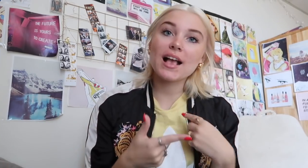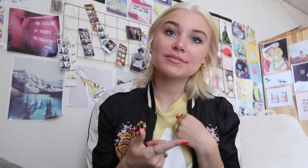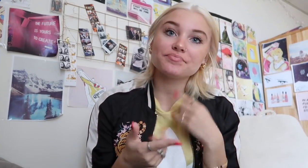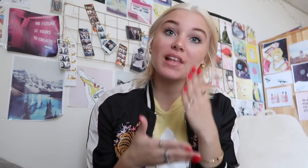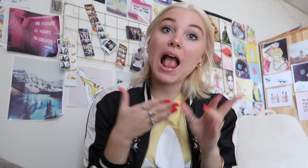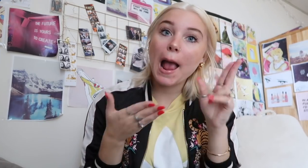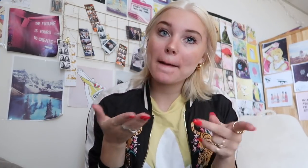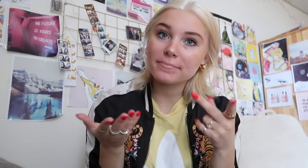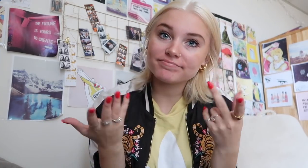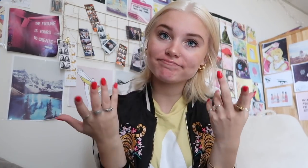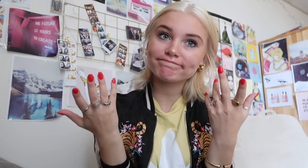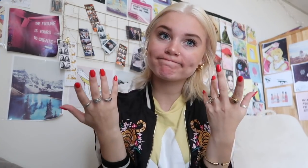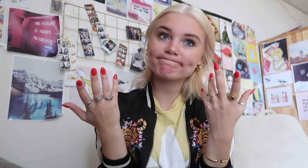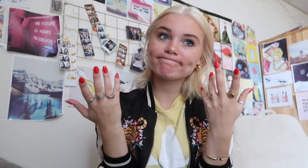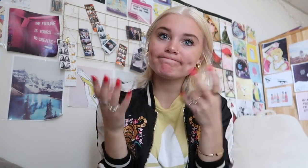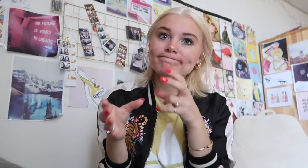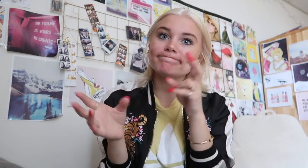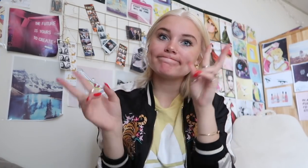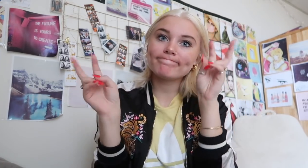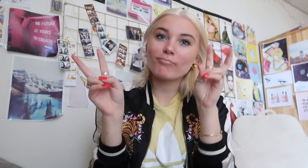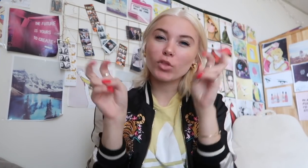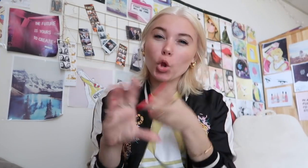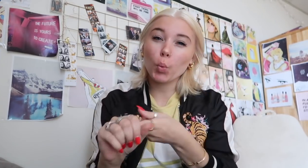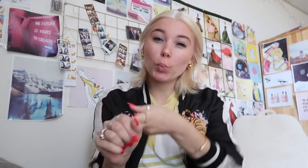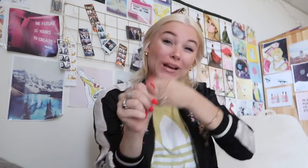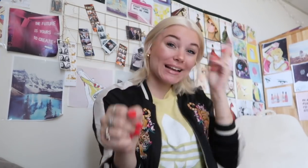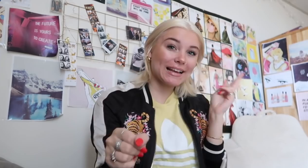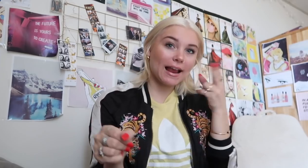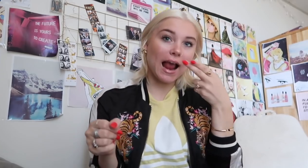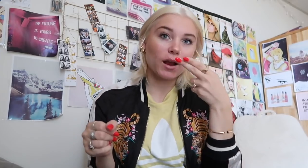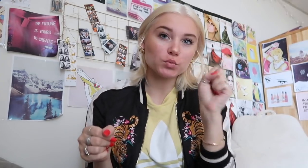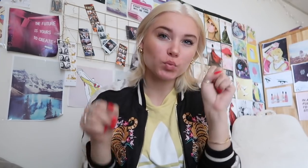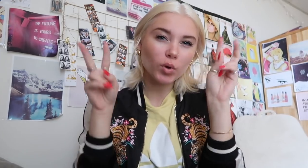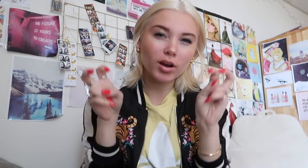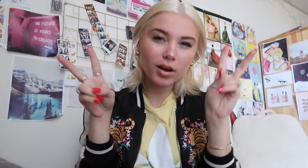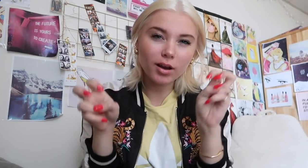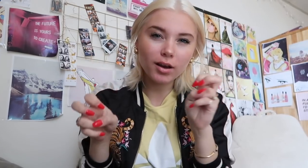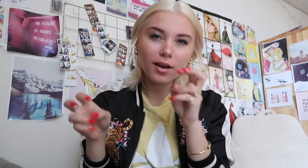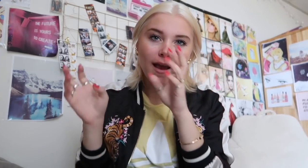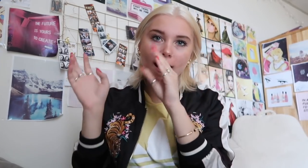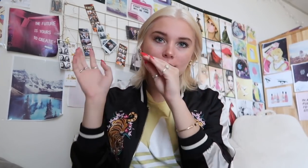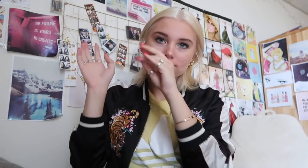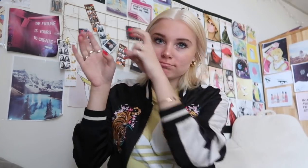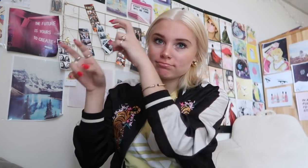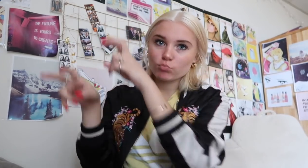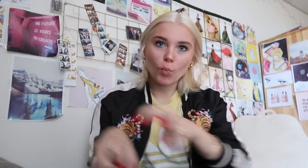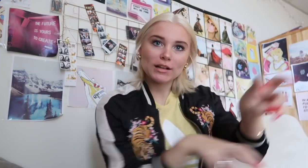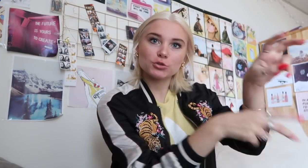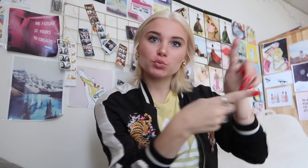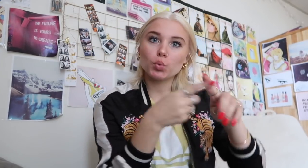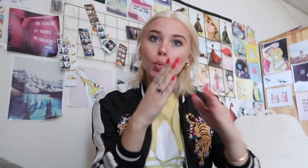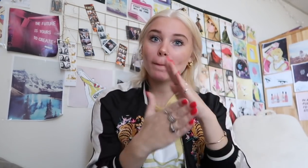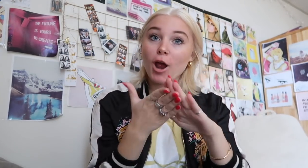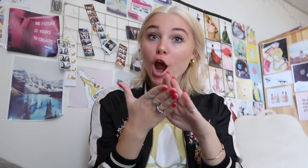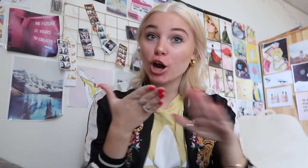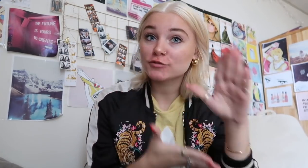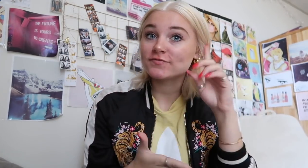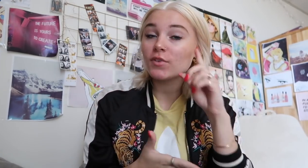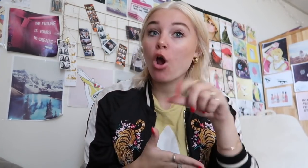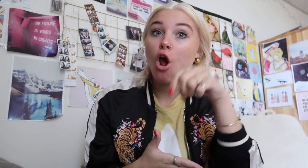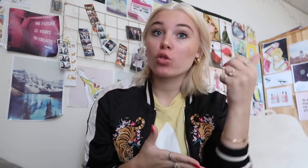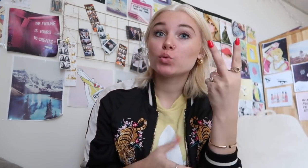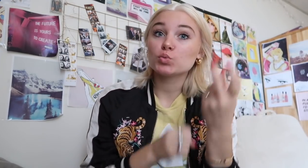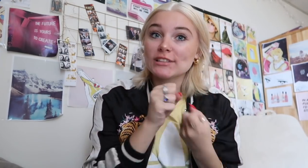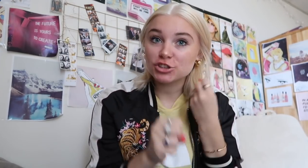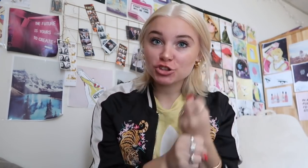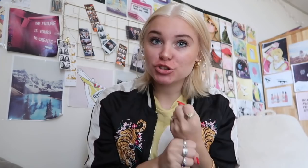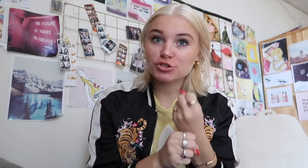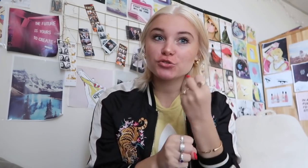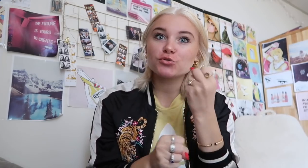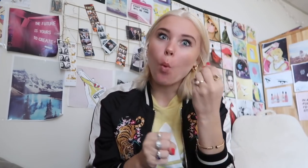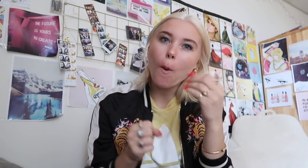so yeah I ended up enrolling into community college and missed the other two years in high school